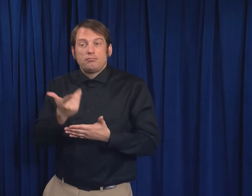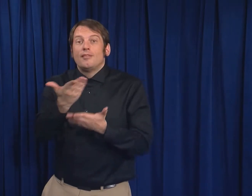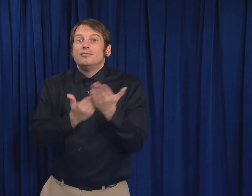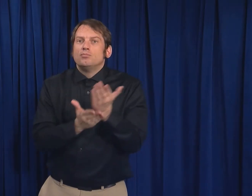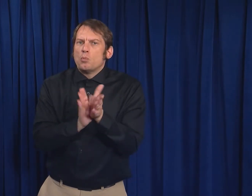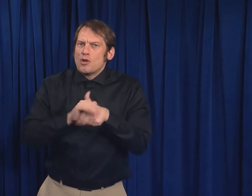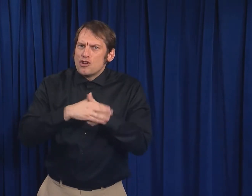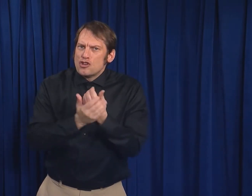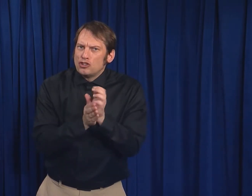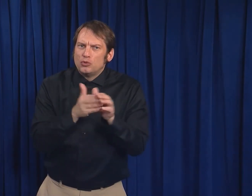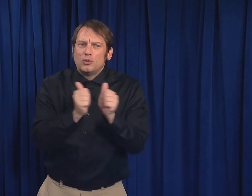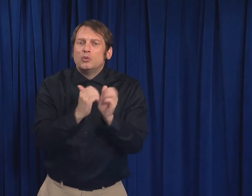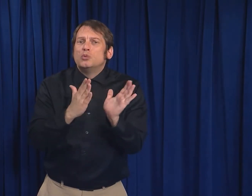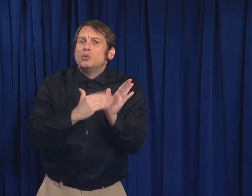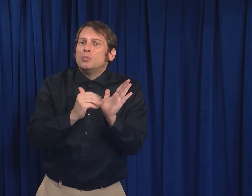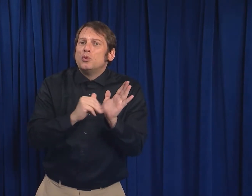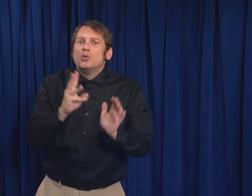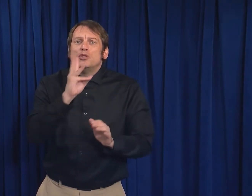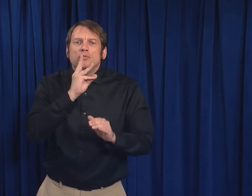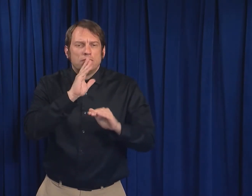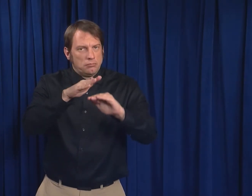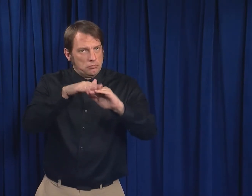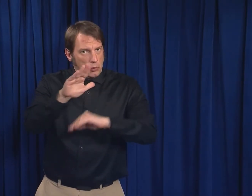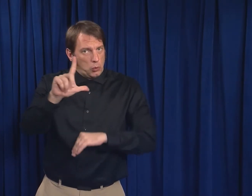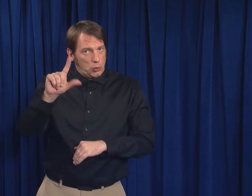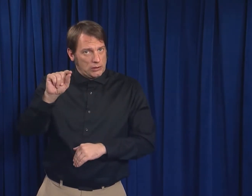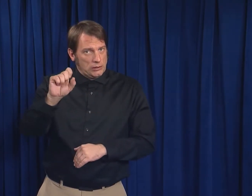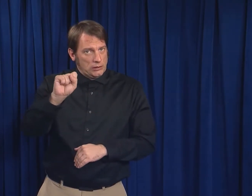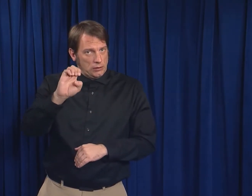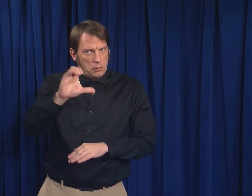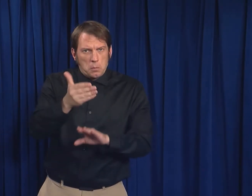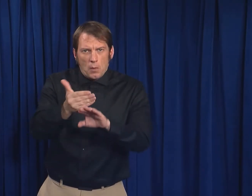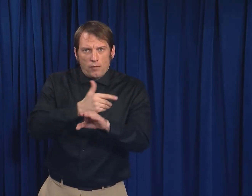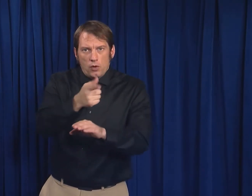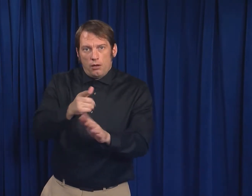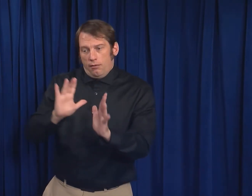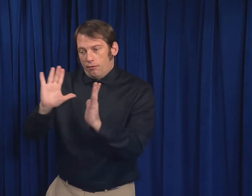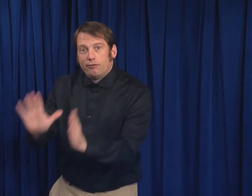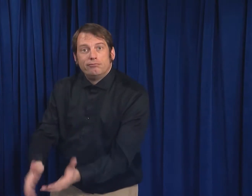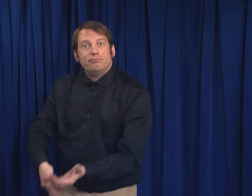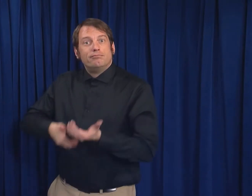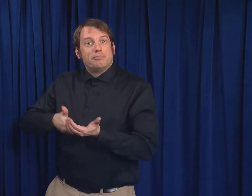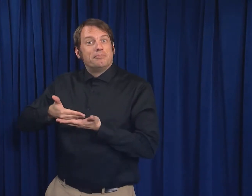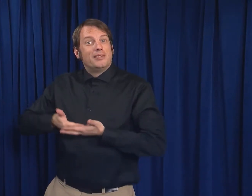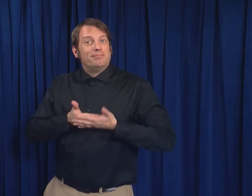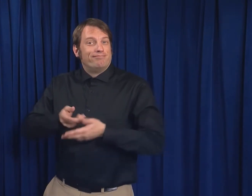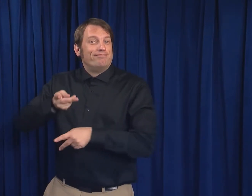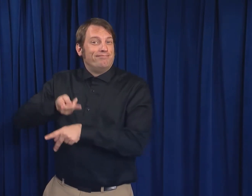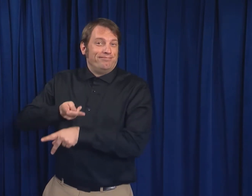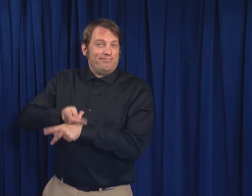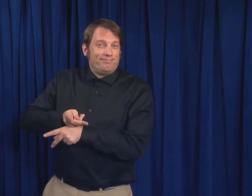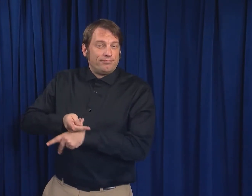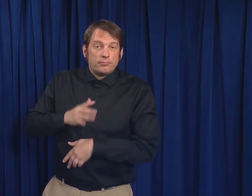Wash your hands with soap and water for at least 20 seconds before holding or caring for your newborn.